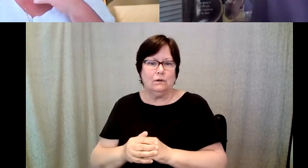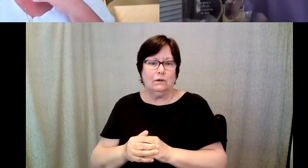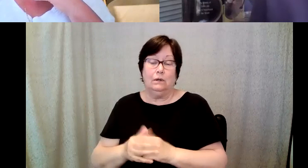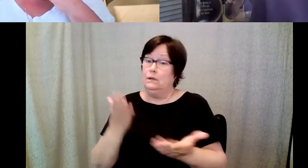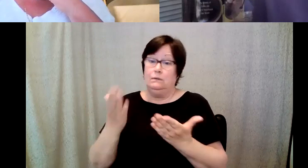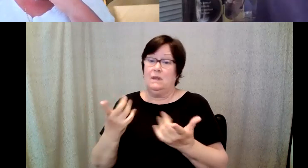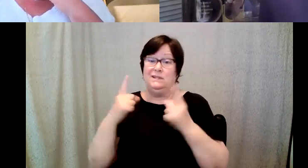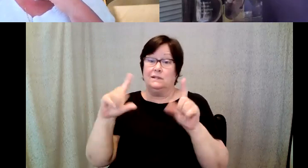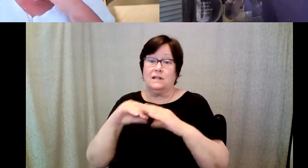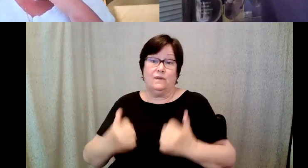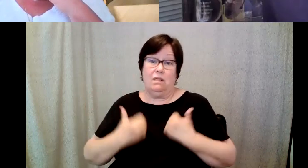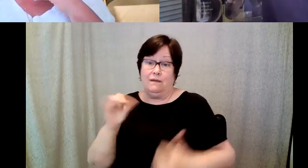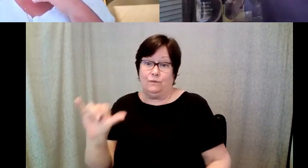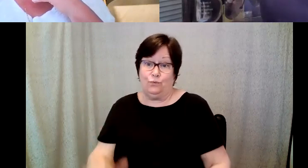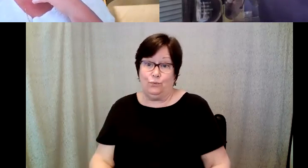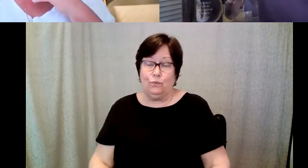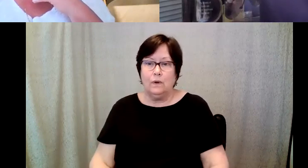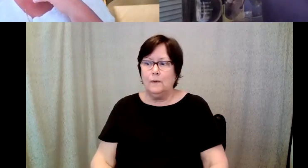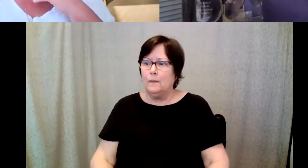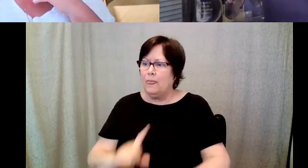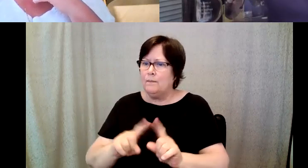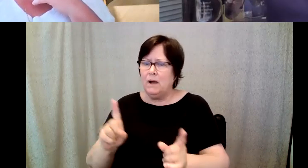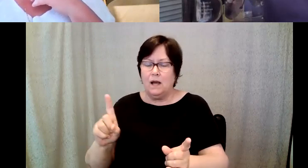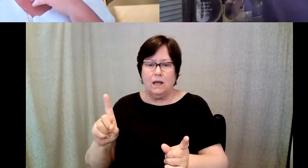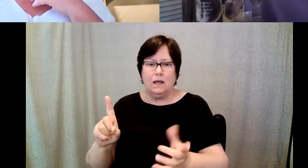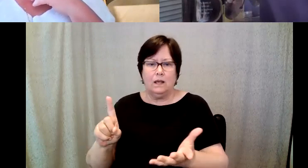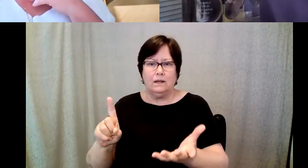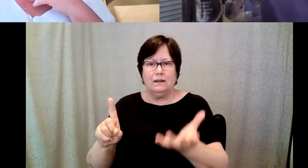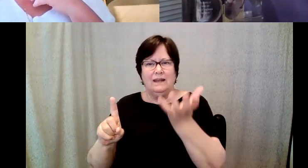in life, but I think I could take things that was that were complex.